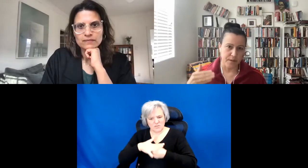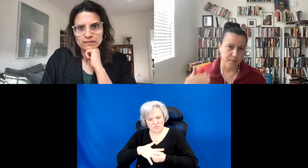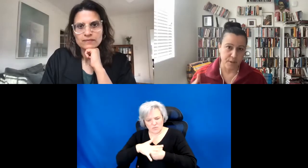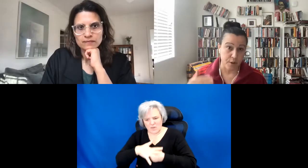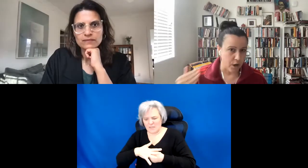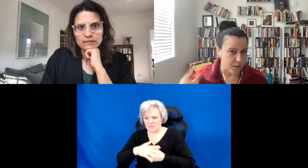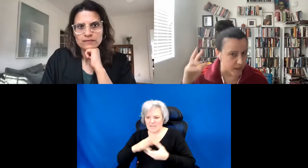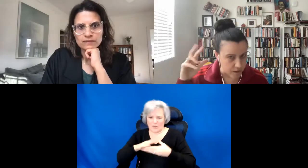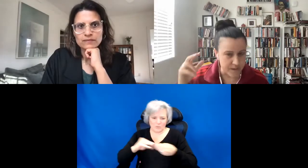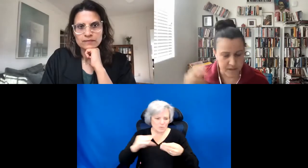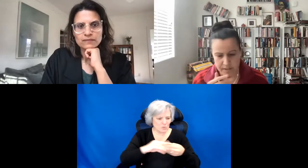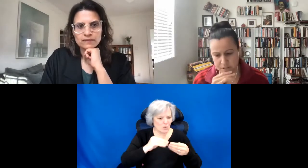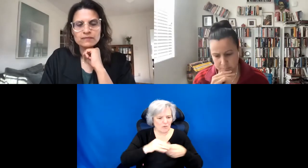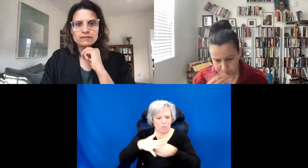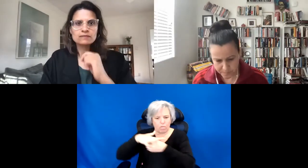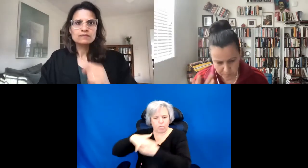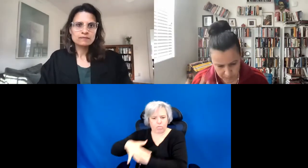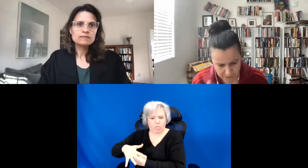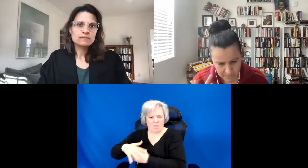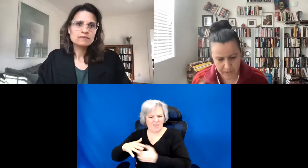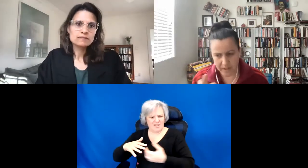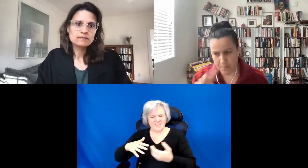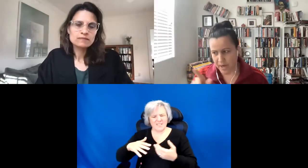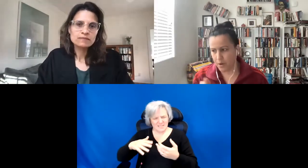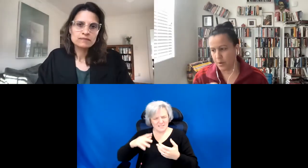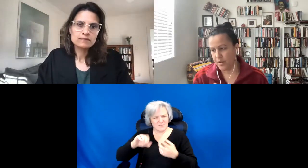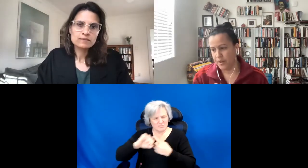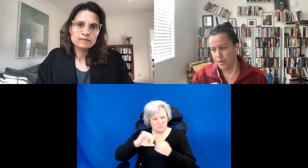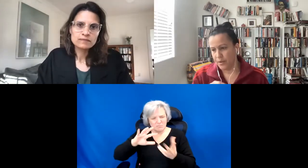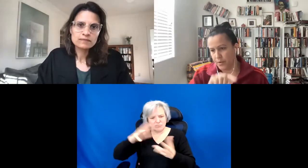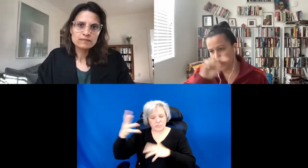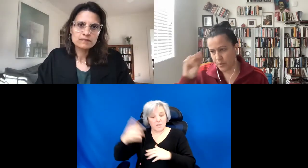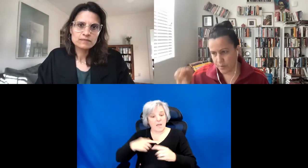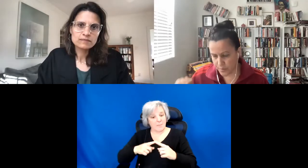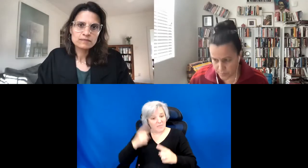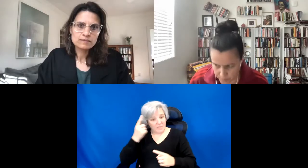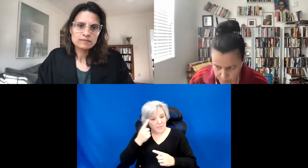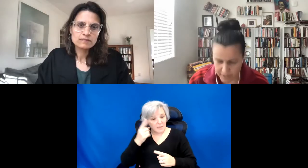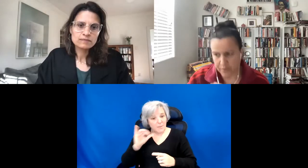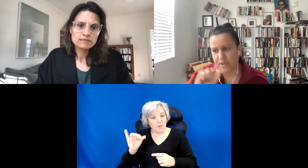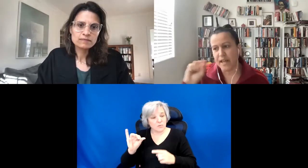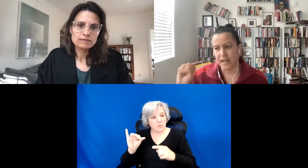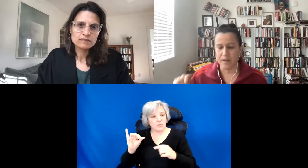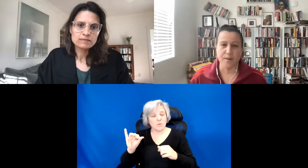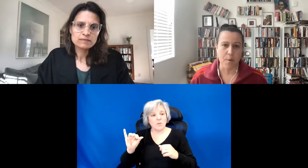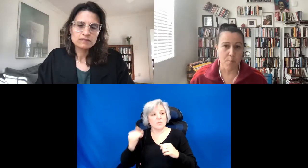Much -- I'm thinking about like, if we take it from